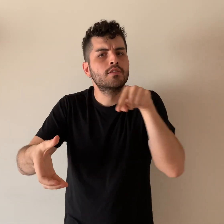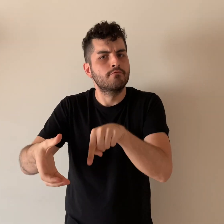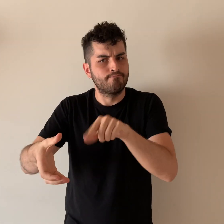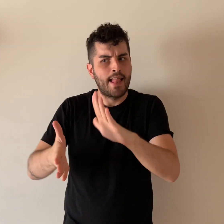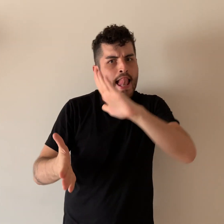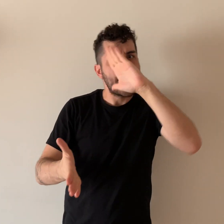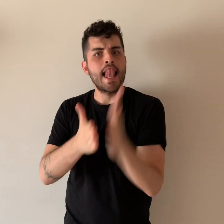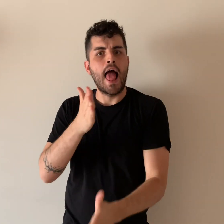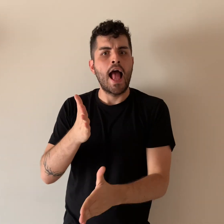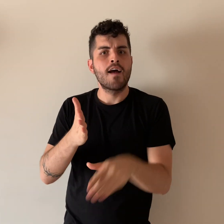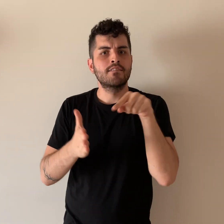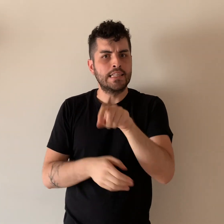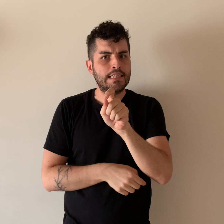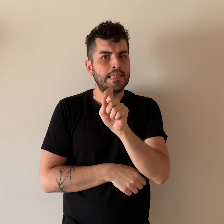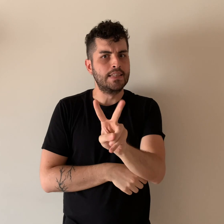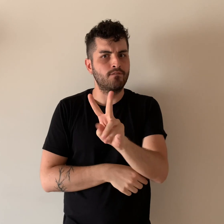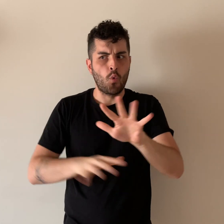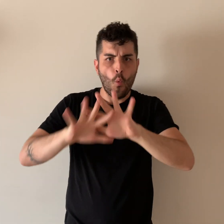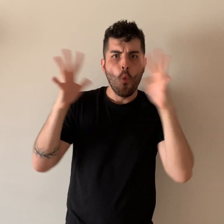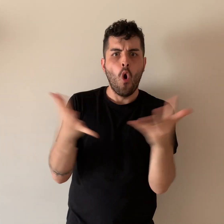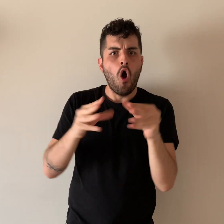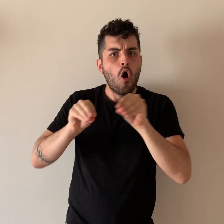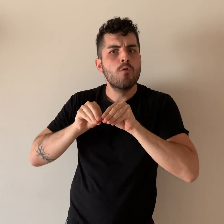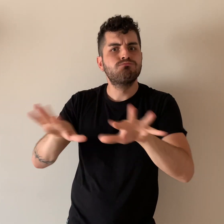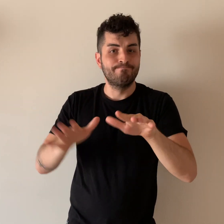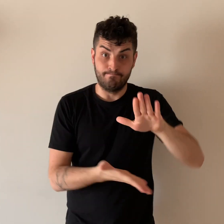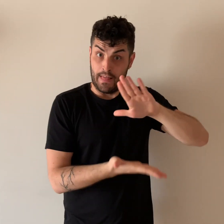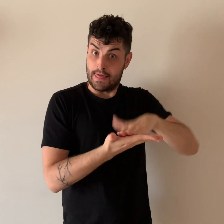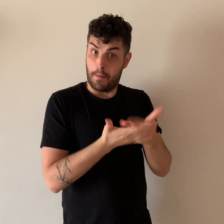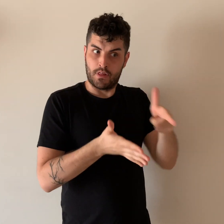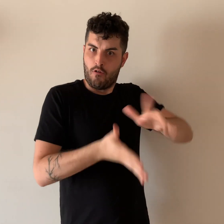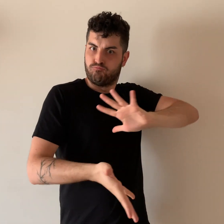on television worldwide. Sign language interpreters have been